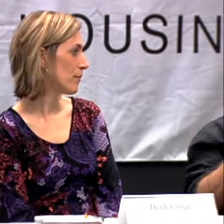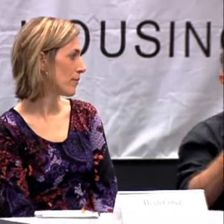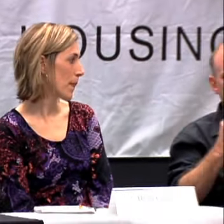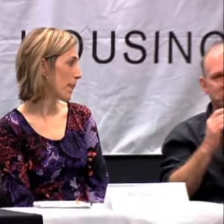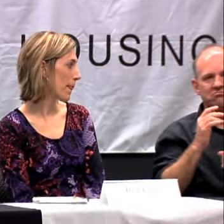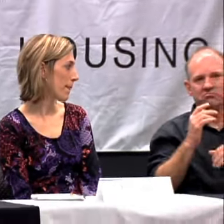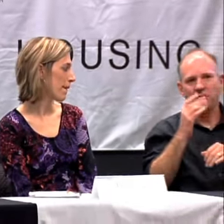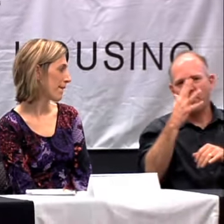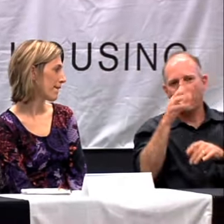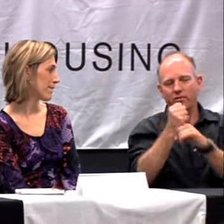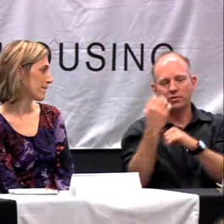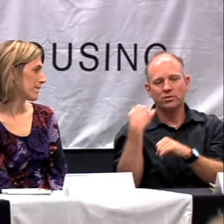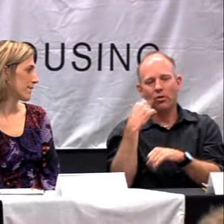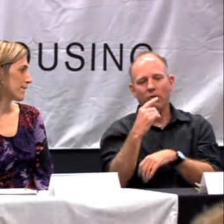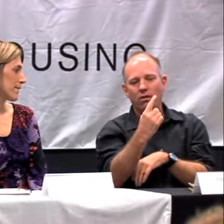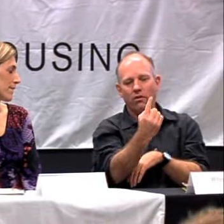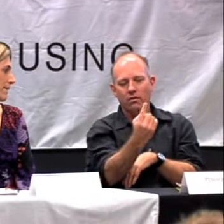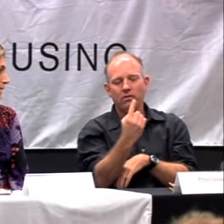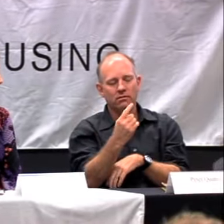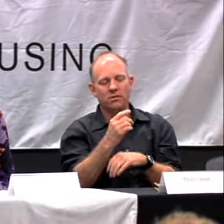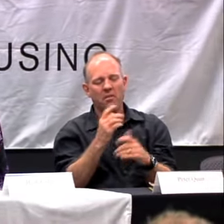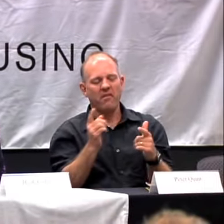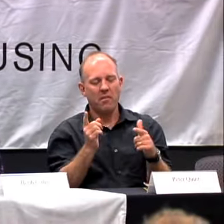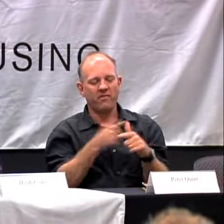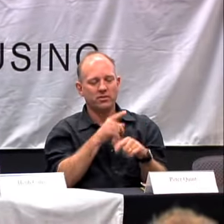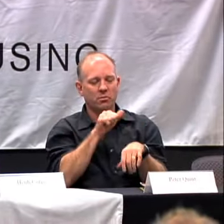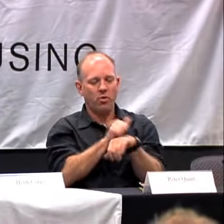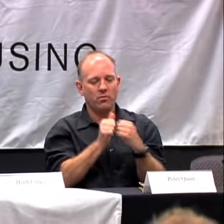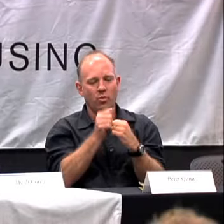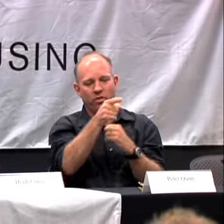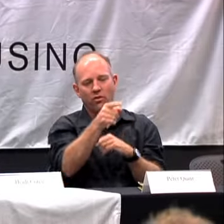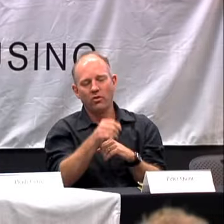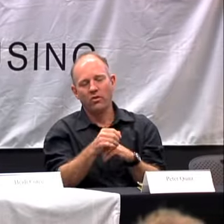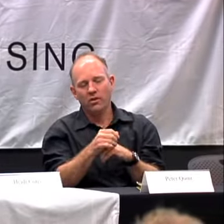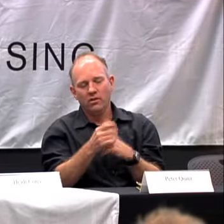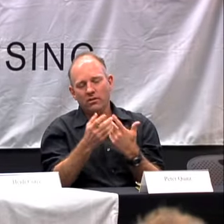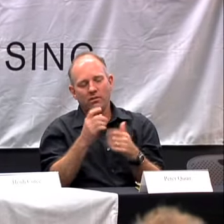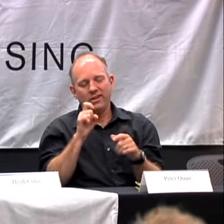I THINK FIVE YEARS AGO AN AUDIOLOGIST CAME UP TO ME. IT WAS MY